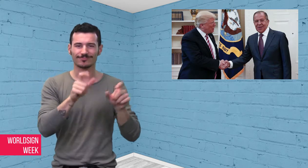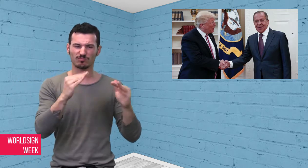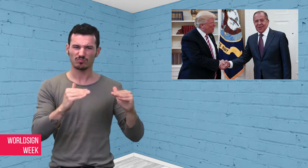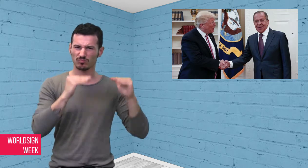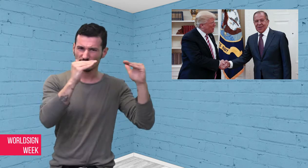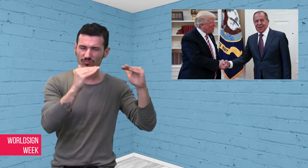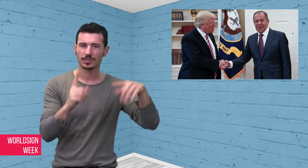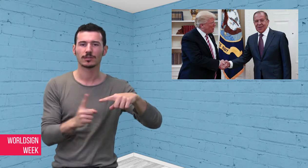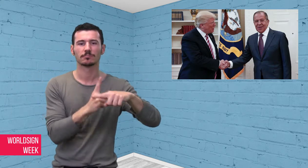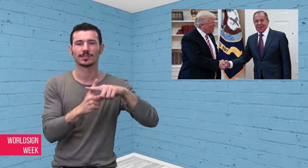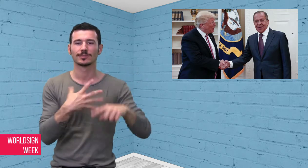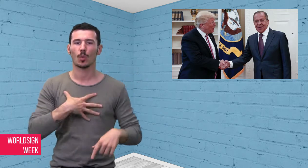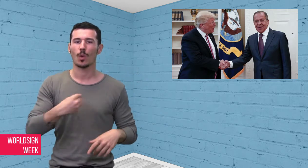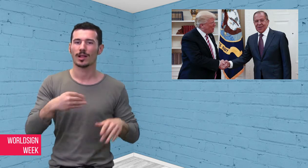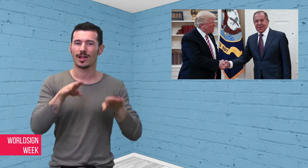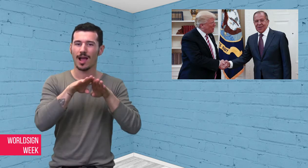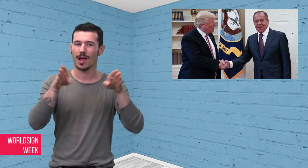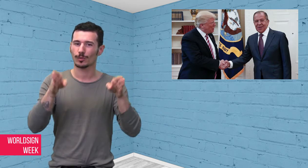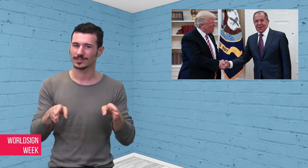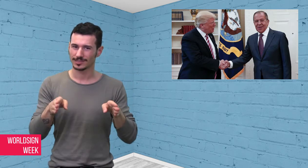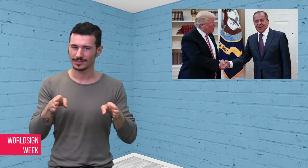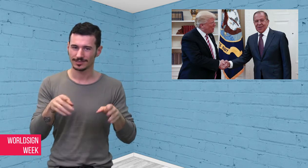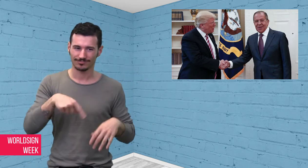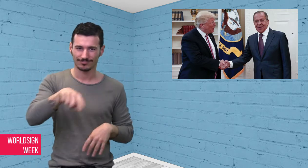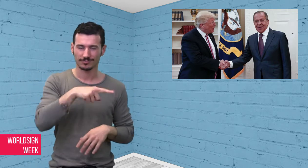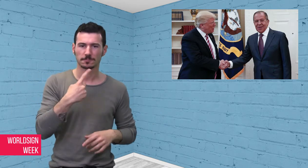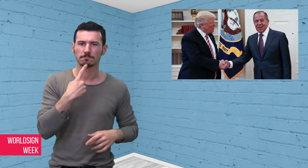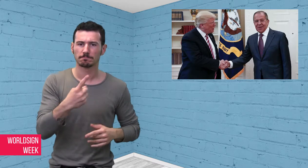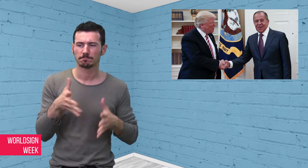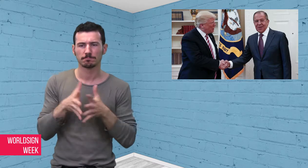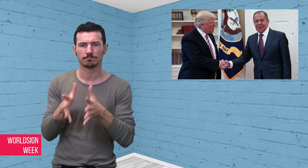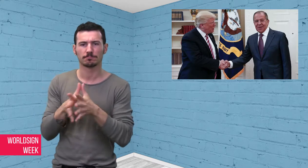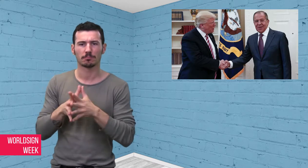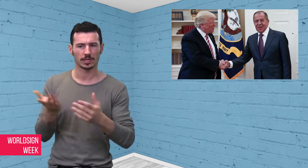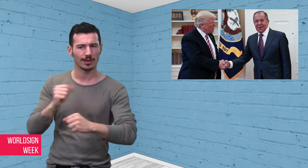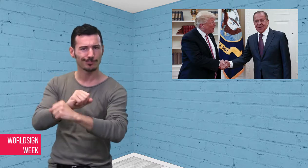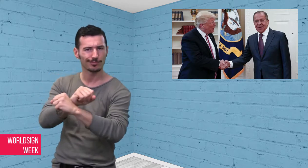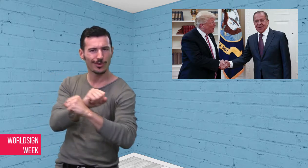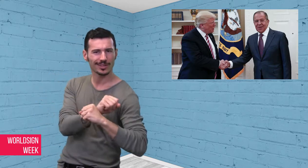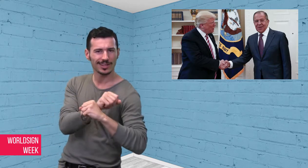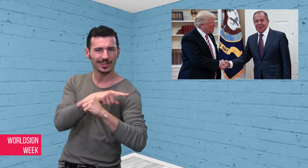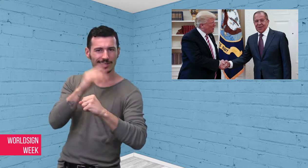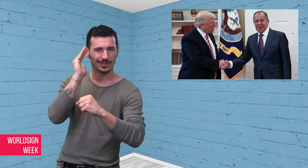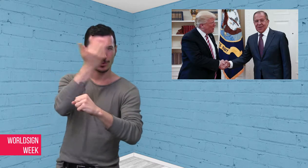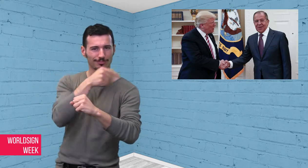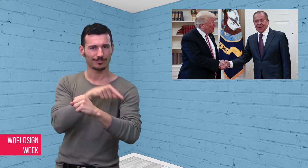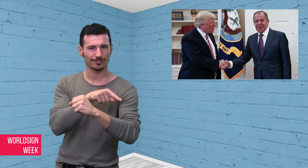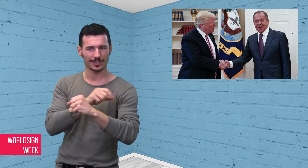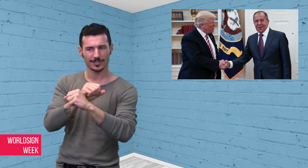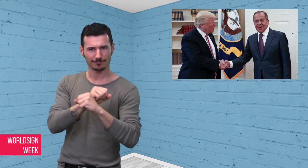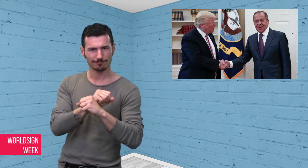actions, saying he had authority to